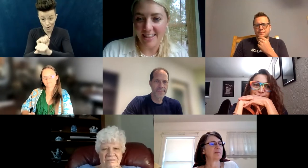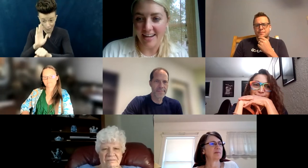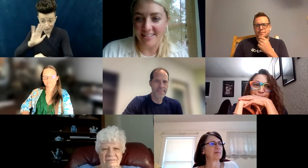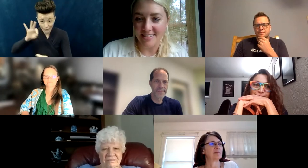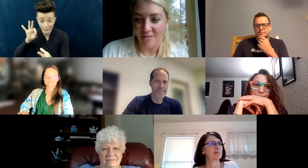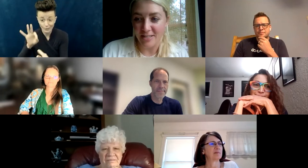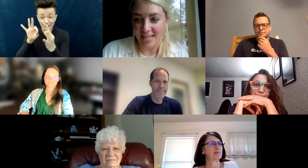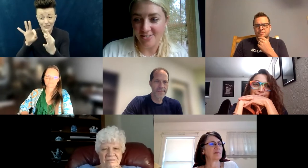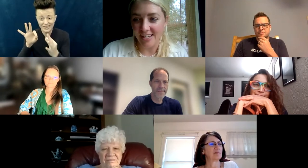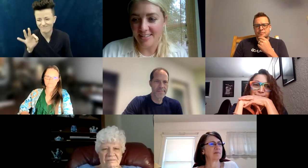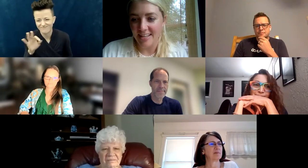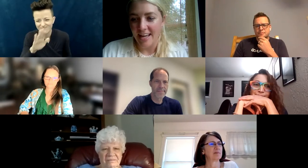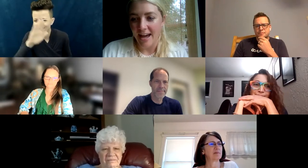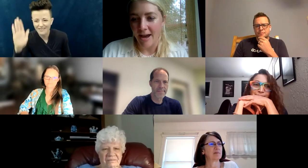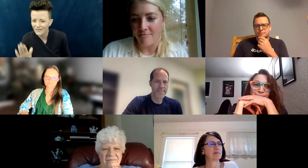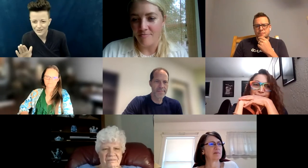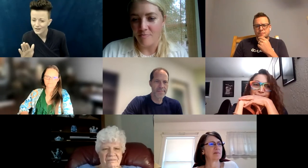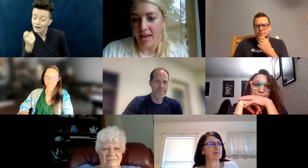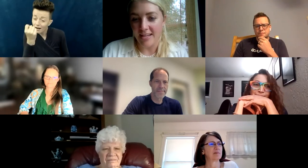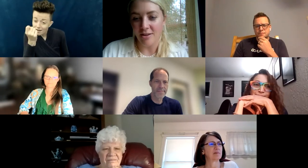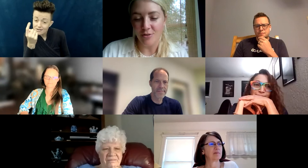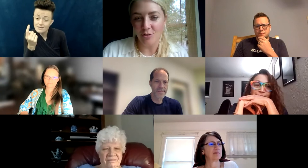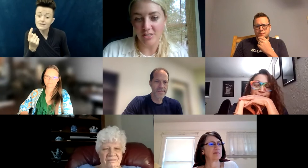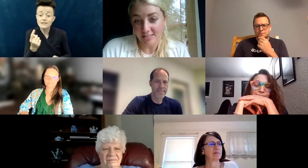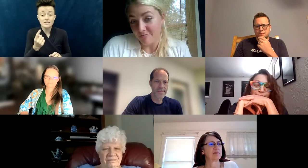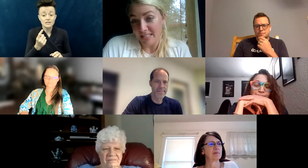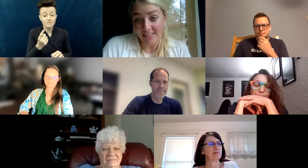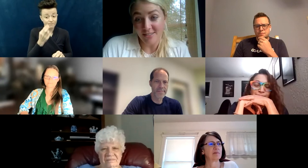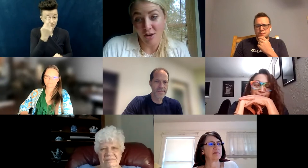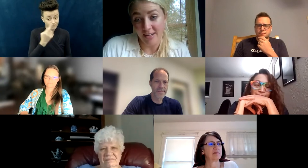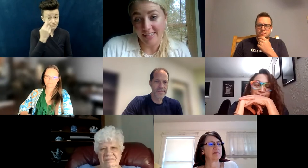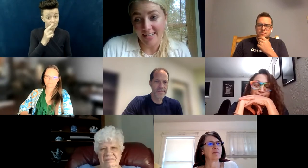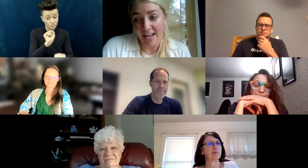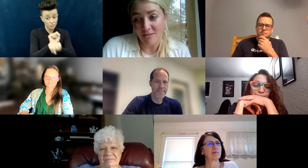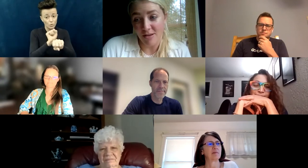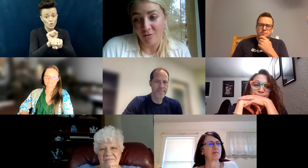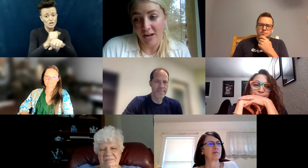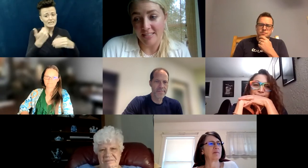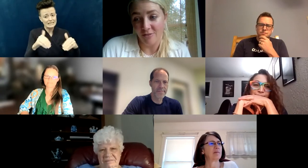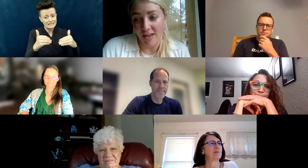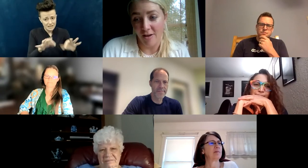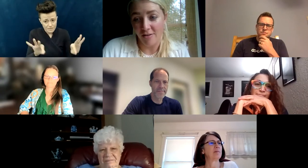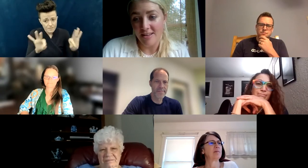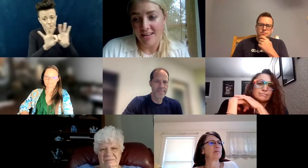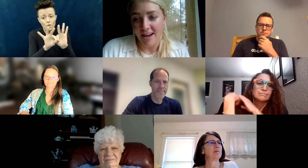that is the invitation, and also to get started, and not to be afraid to fail.